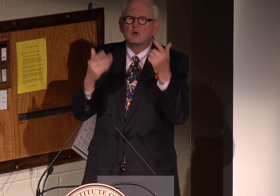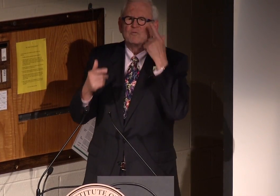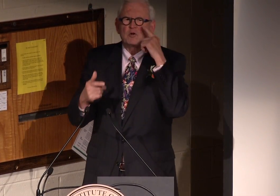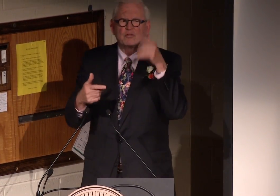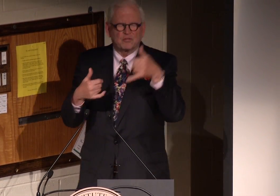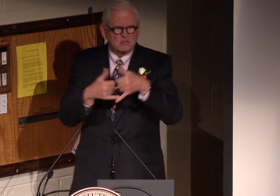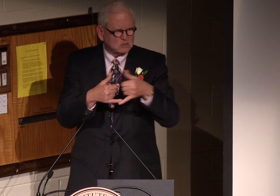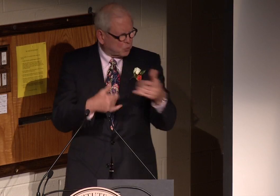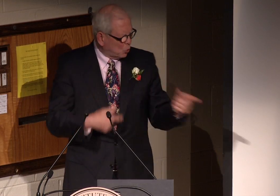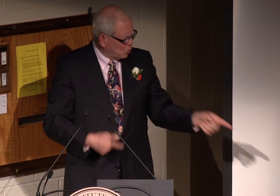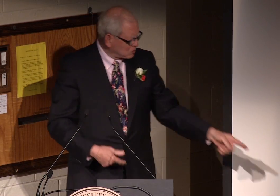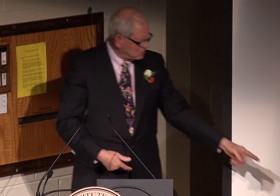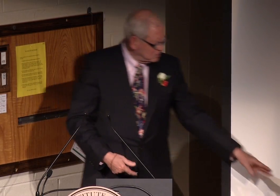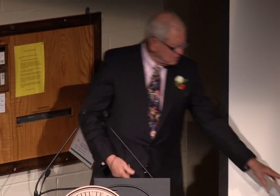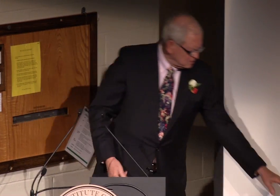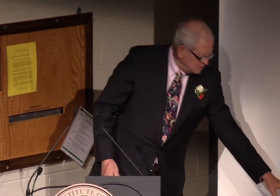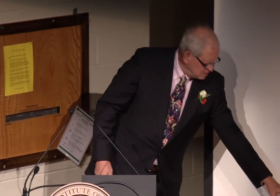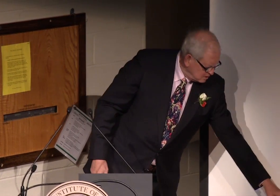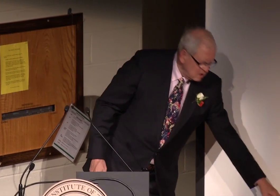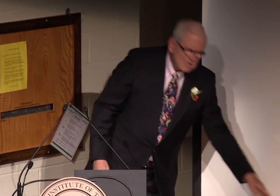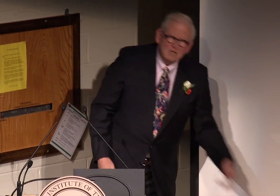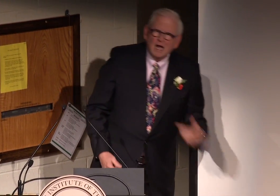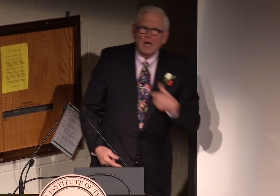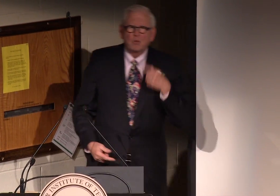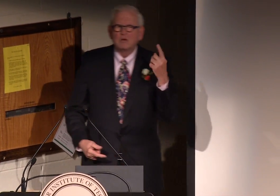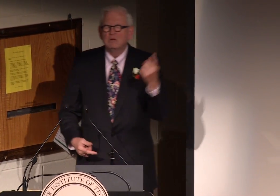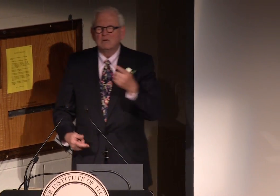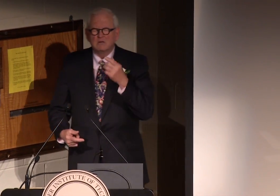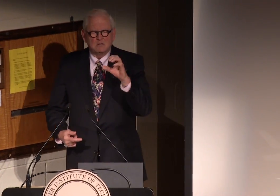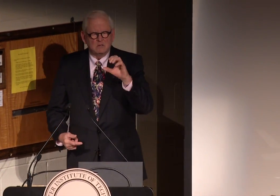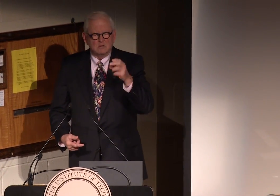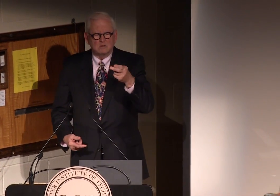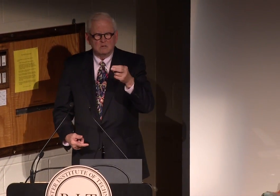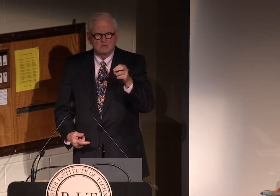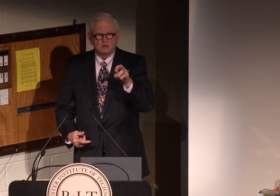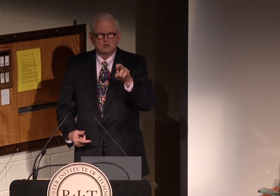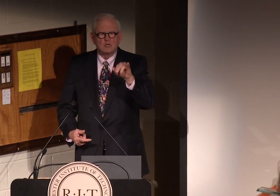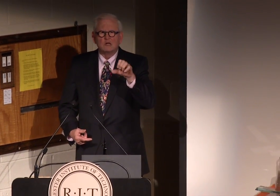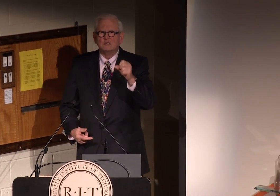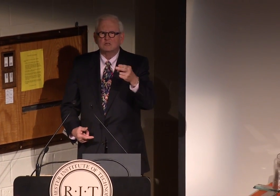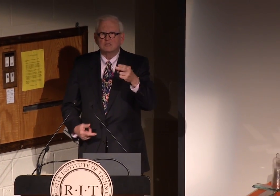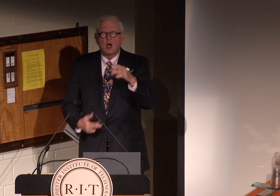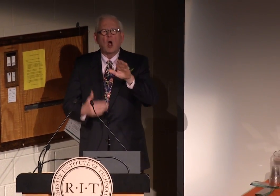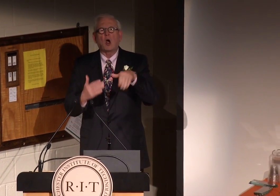So thank you so much for this honor, and I will